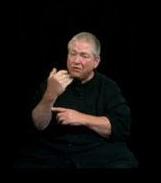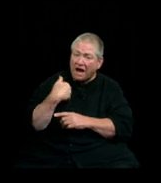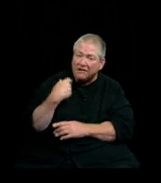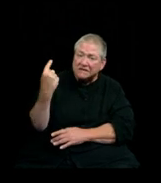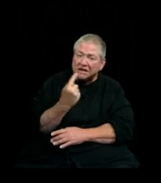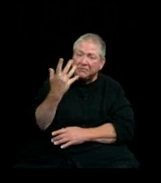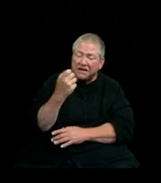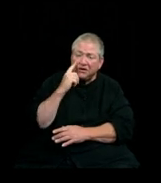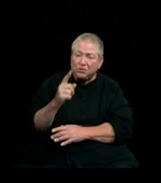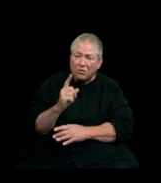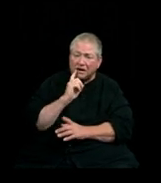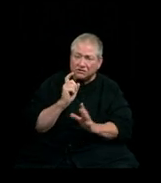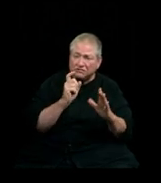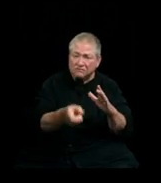please visit the commencement webpage